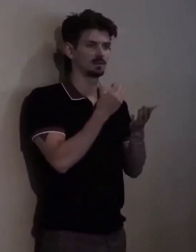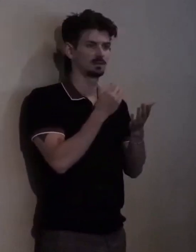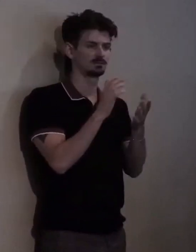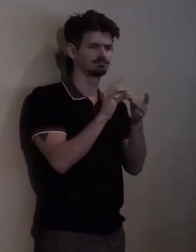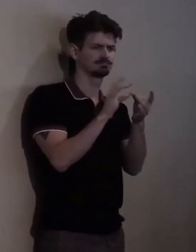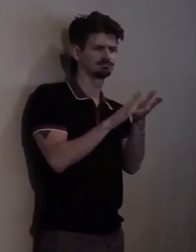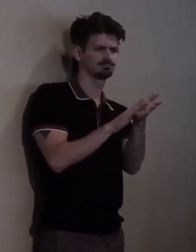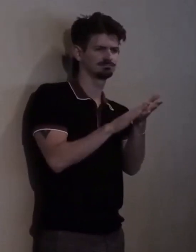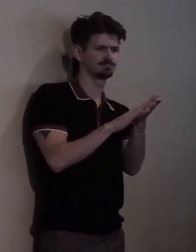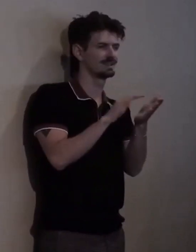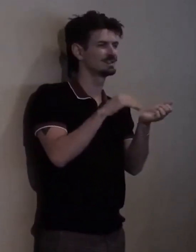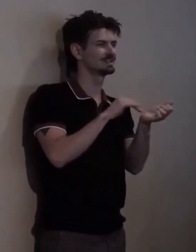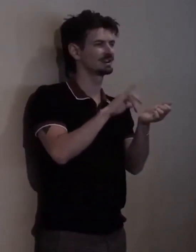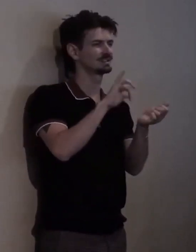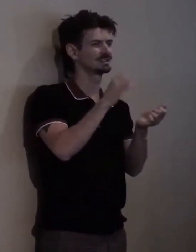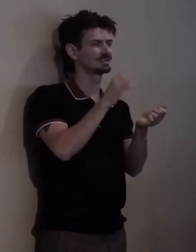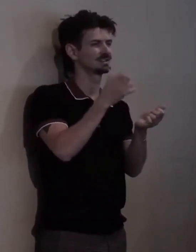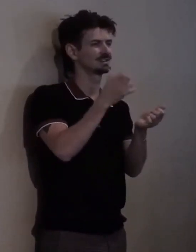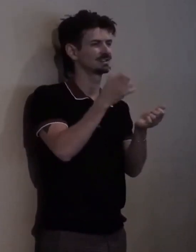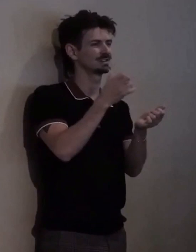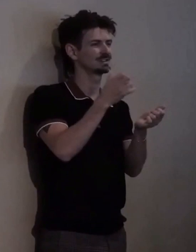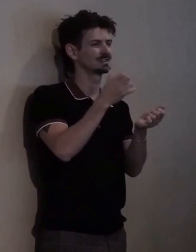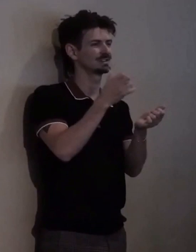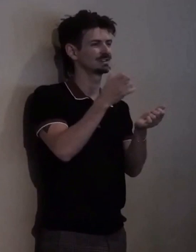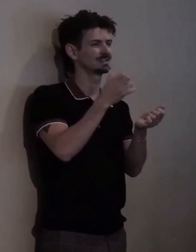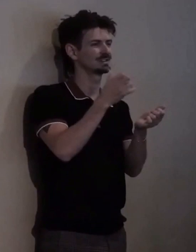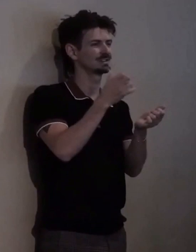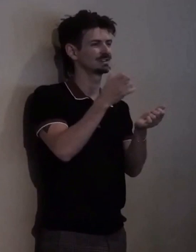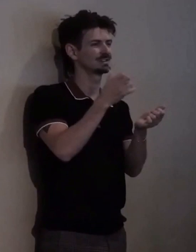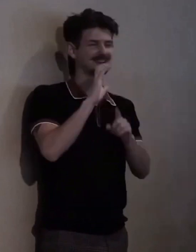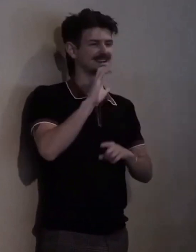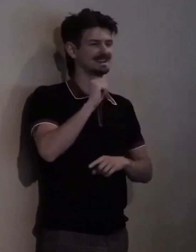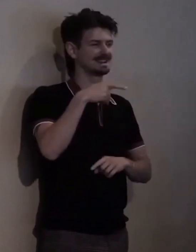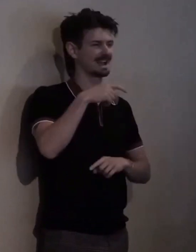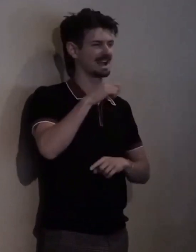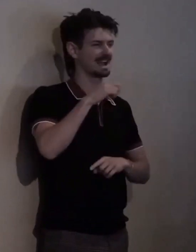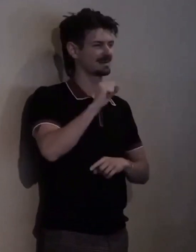Because she was my capstone professor for my nonprofit management degree.